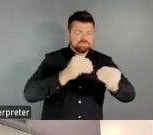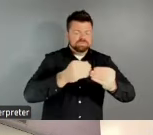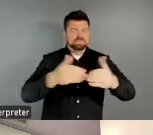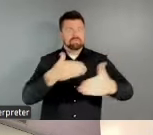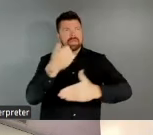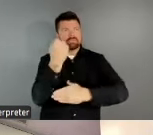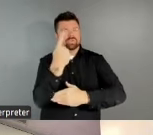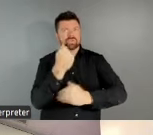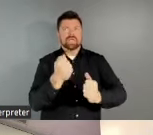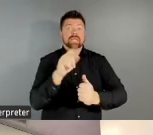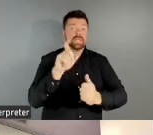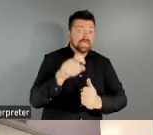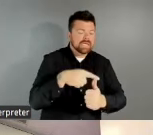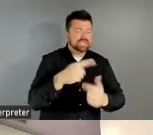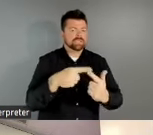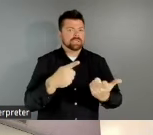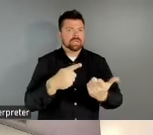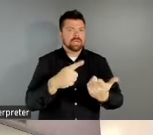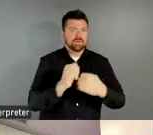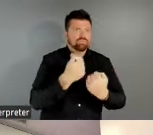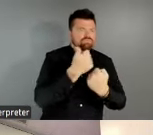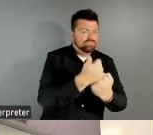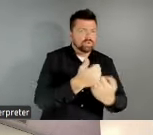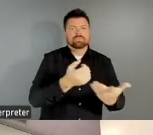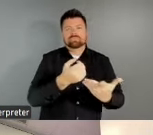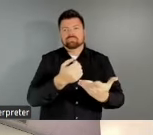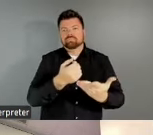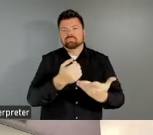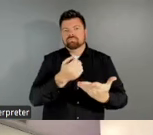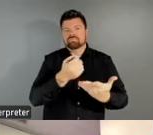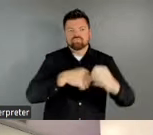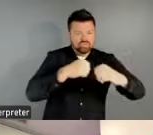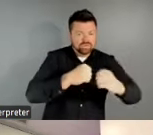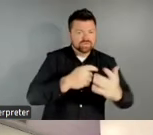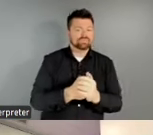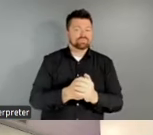of LAAs. The findings will better strengthen the NEA's capacity to serve LAAs beyond